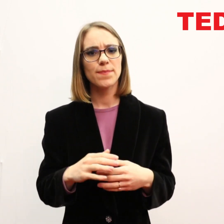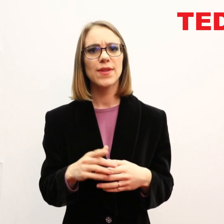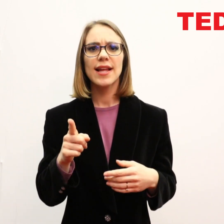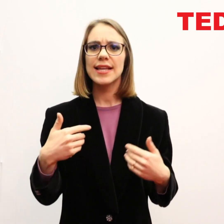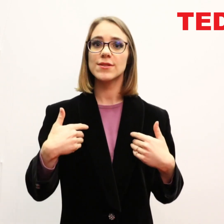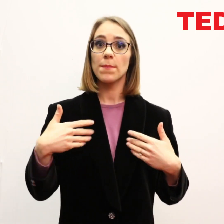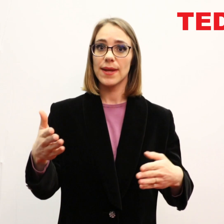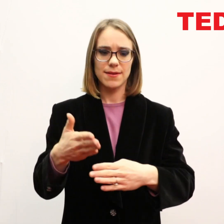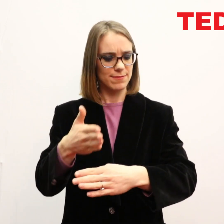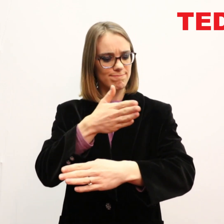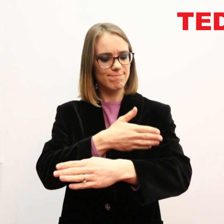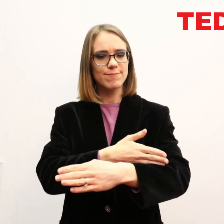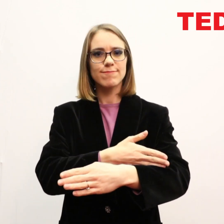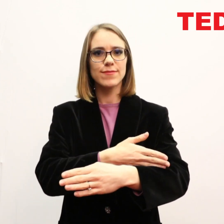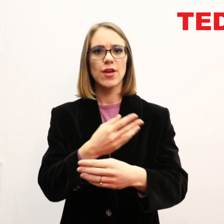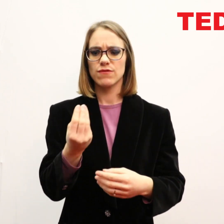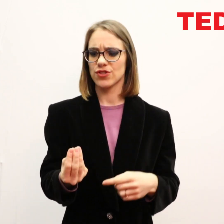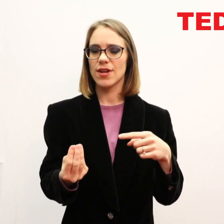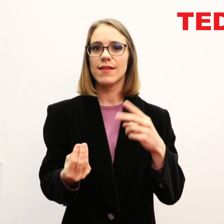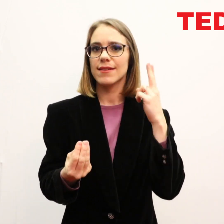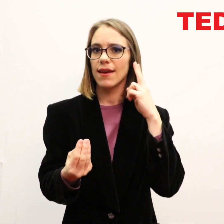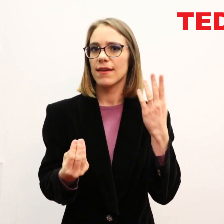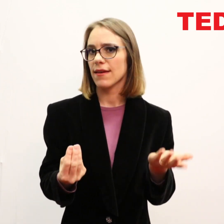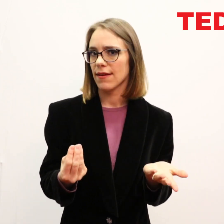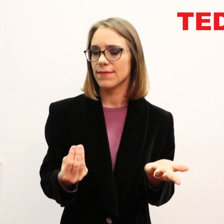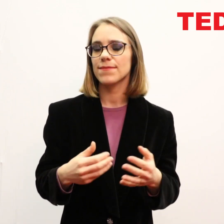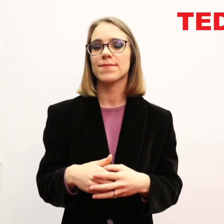So let's start at the beginning of a deaf child's life.